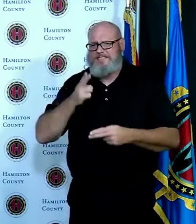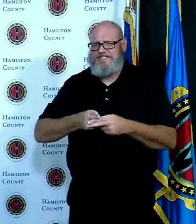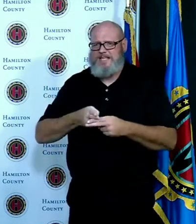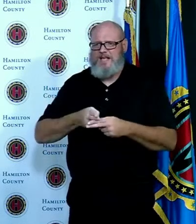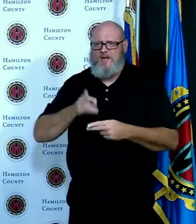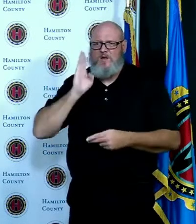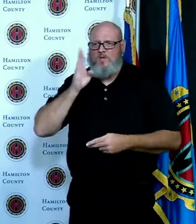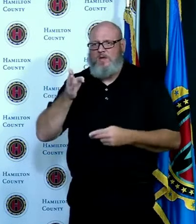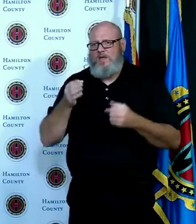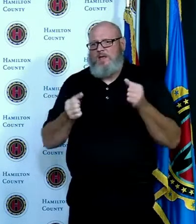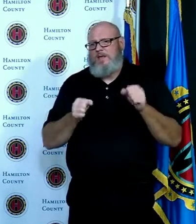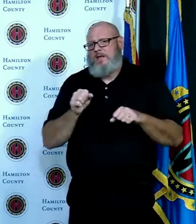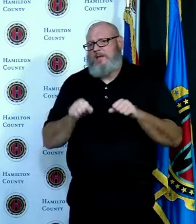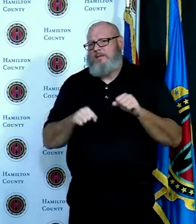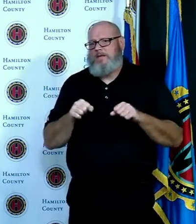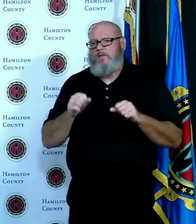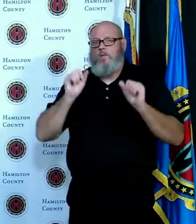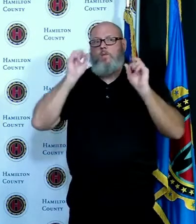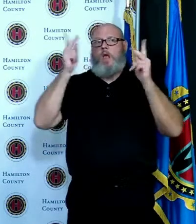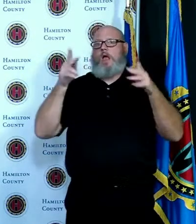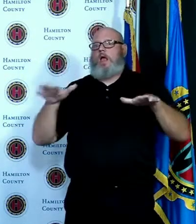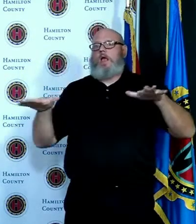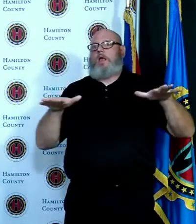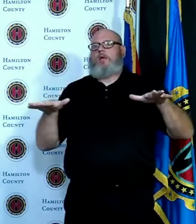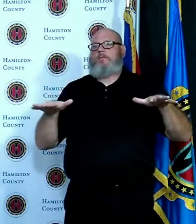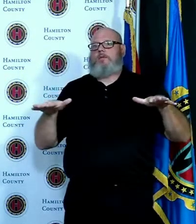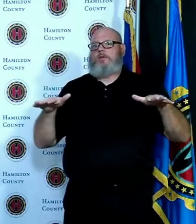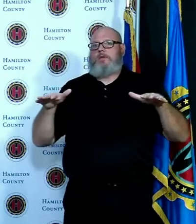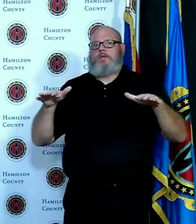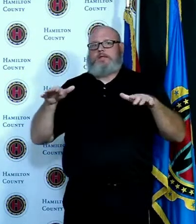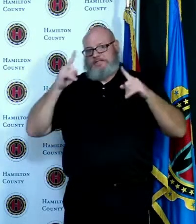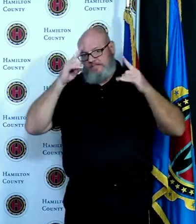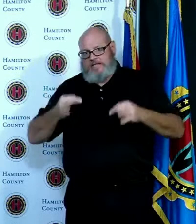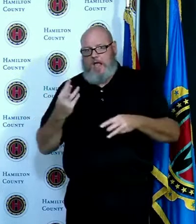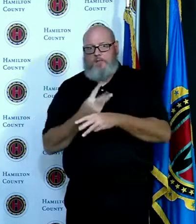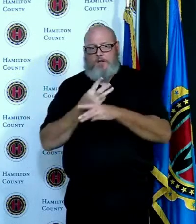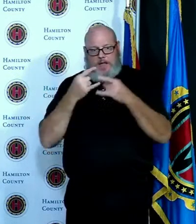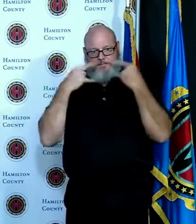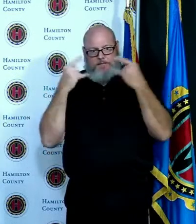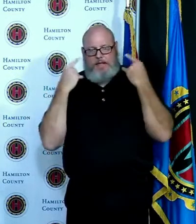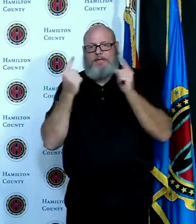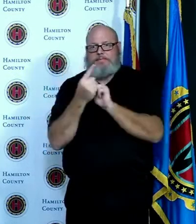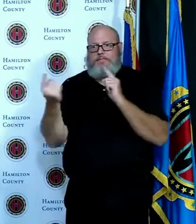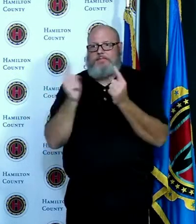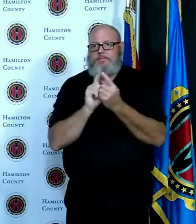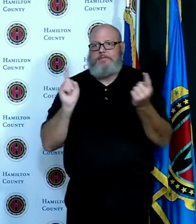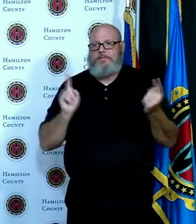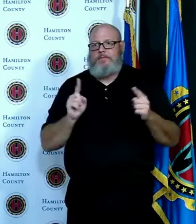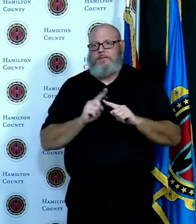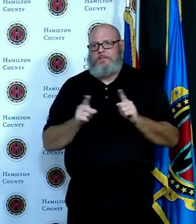you don't decide this I'm sure you have an opinion about whether a mask mandate despite